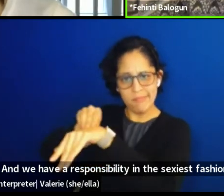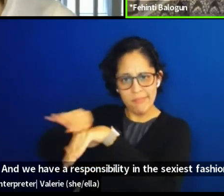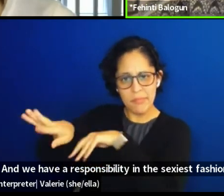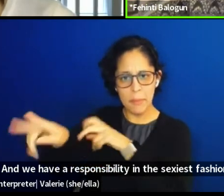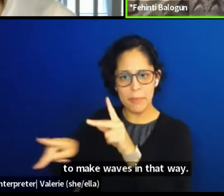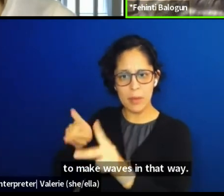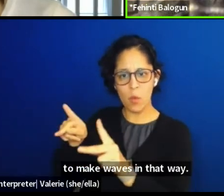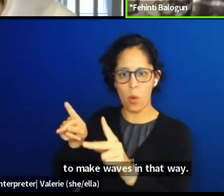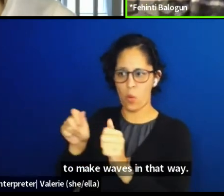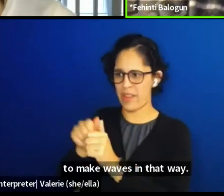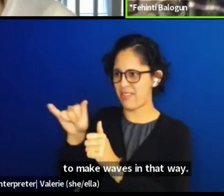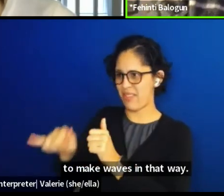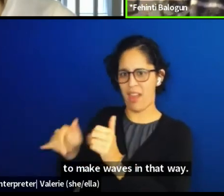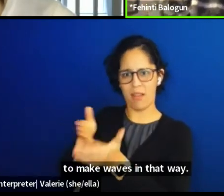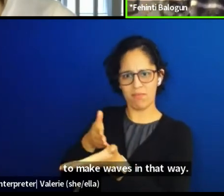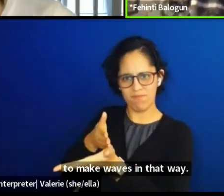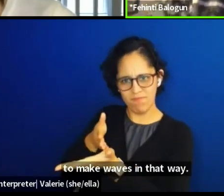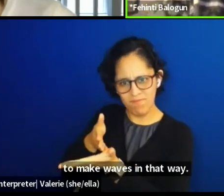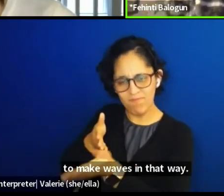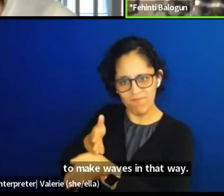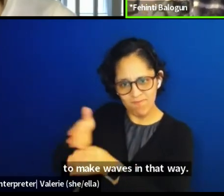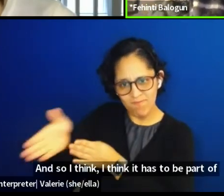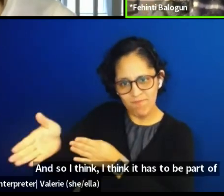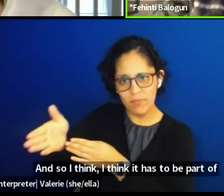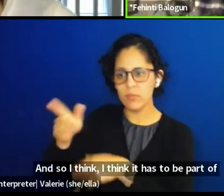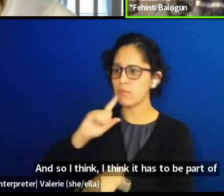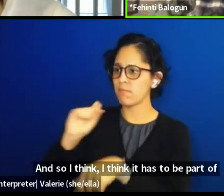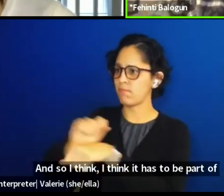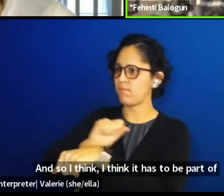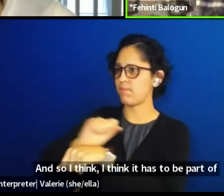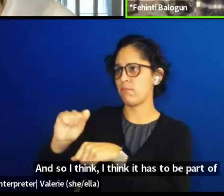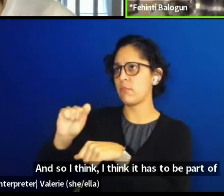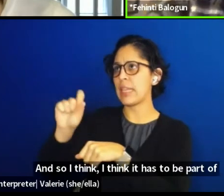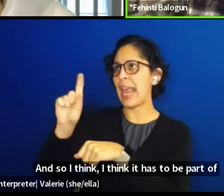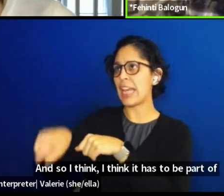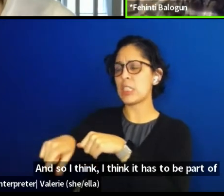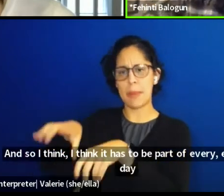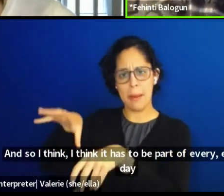So I think it has to be part of every decision we make